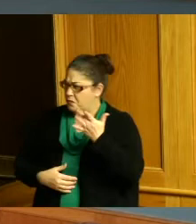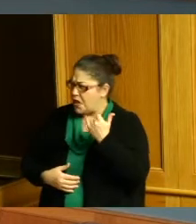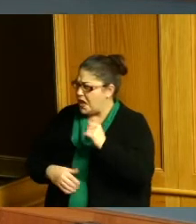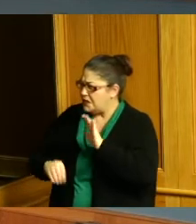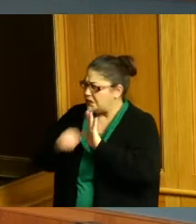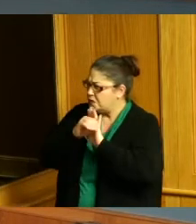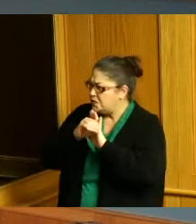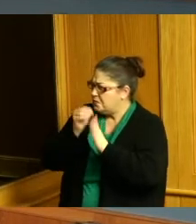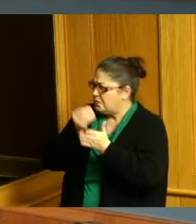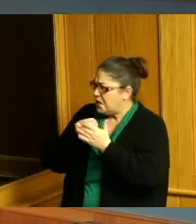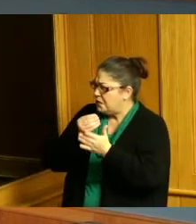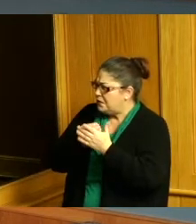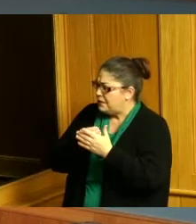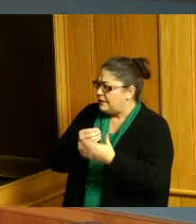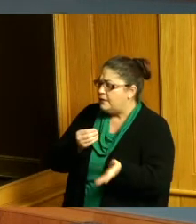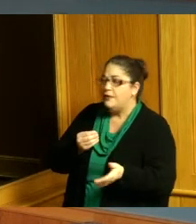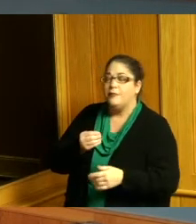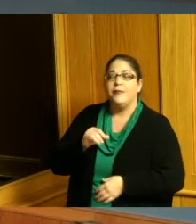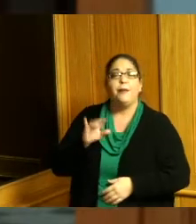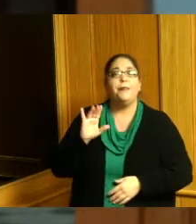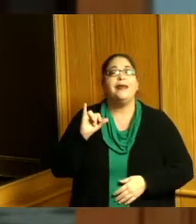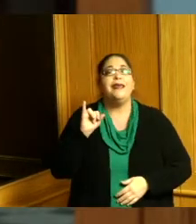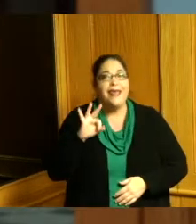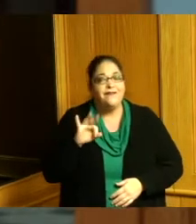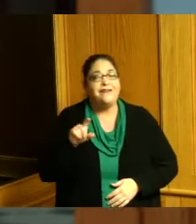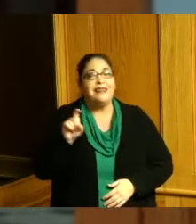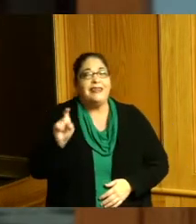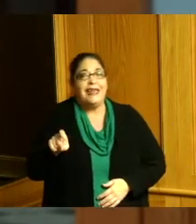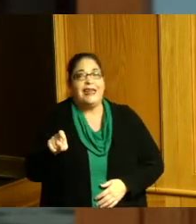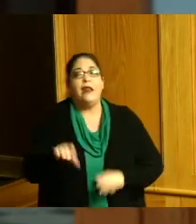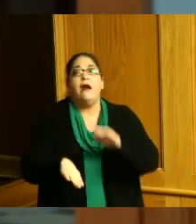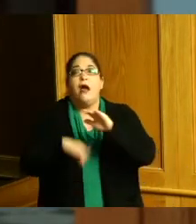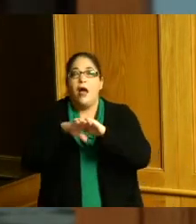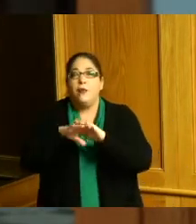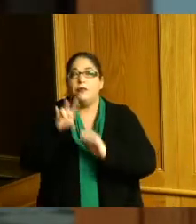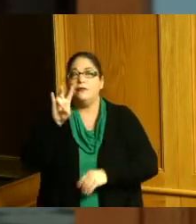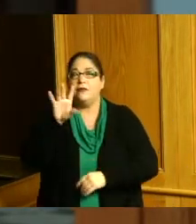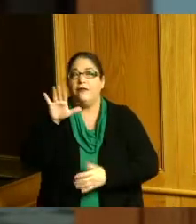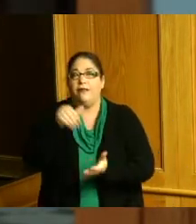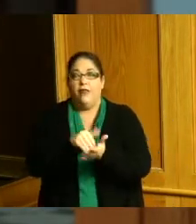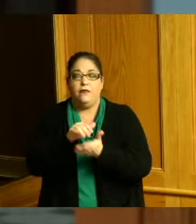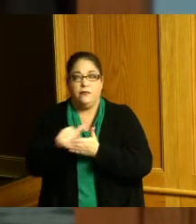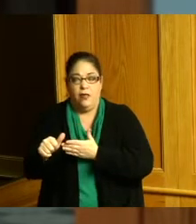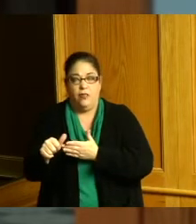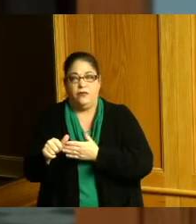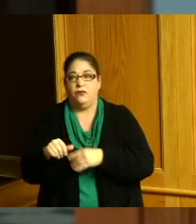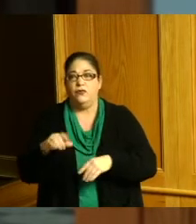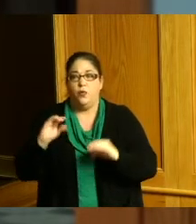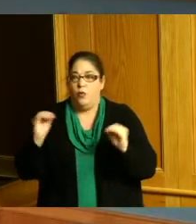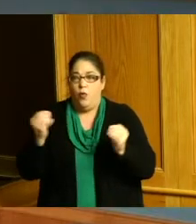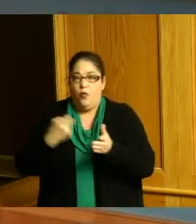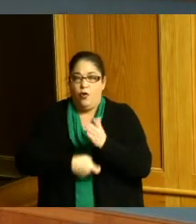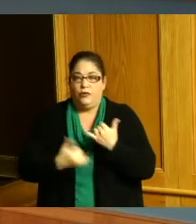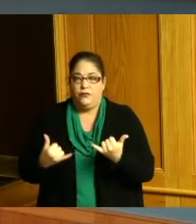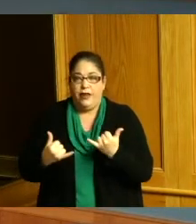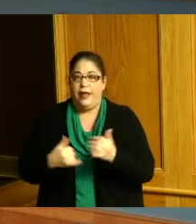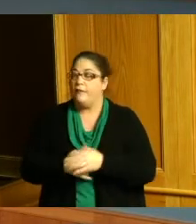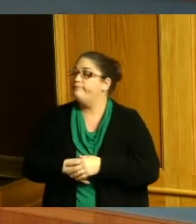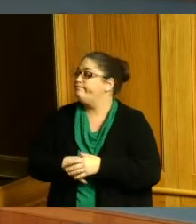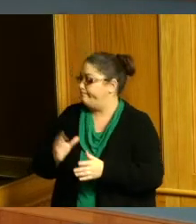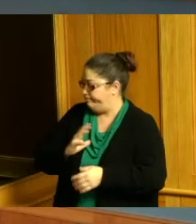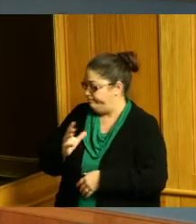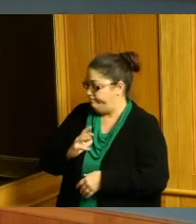it's up it's as needed up to 75,000 okay thank you questions comments make a motion to adopt item